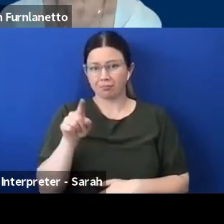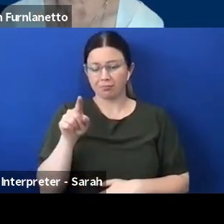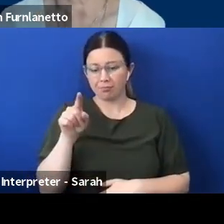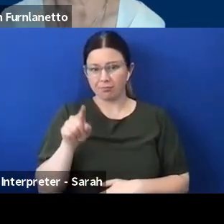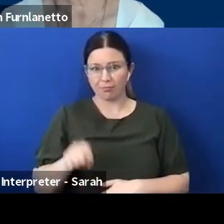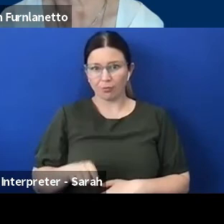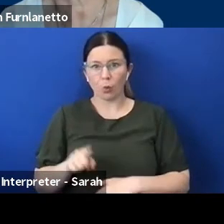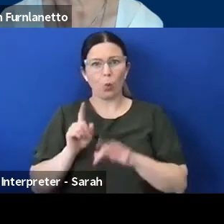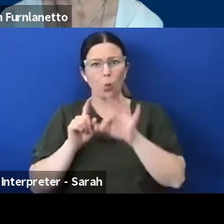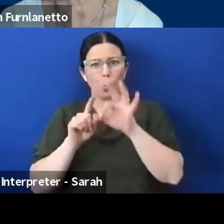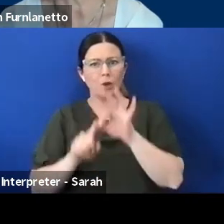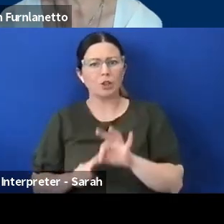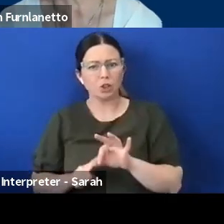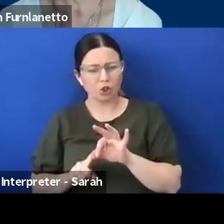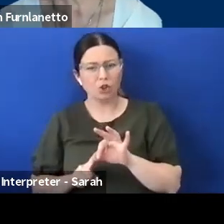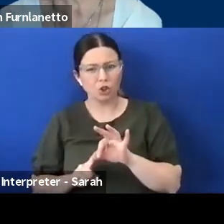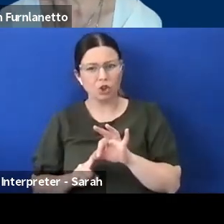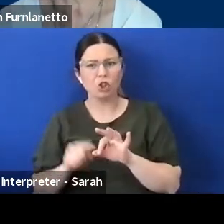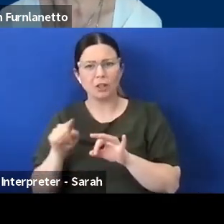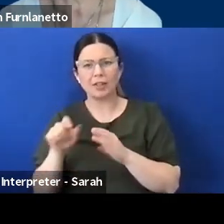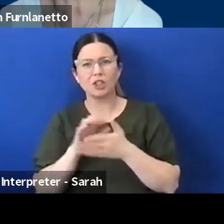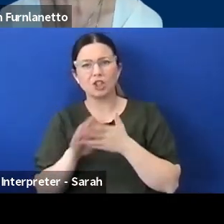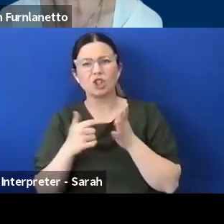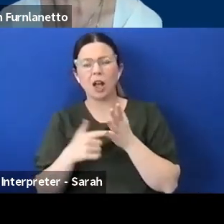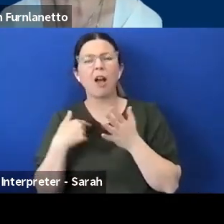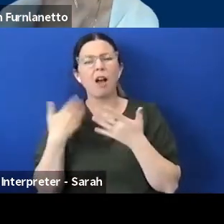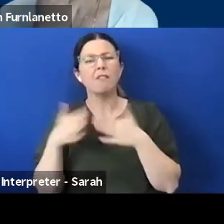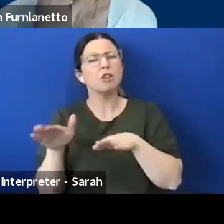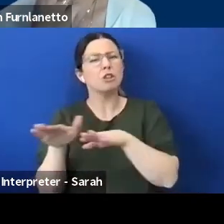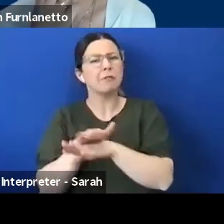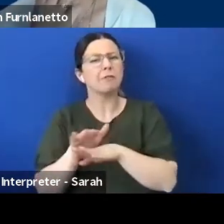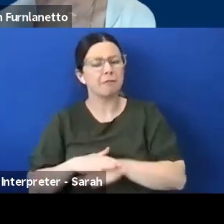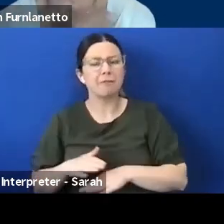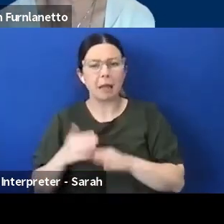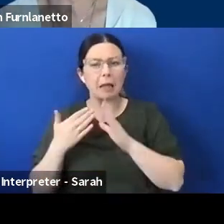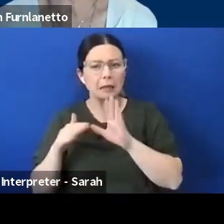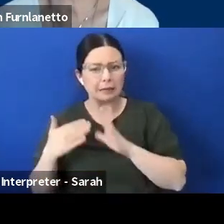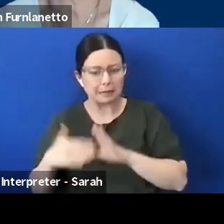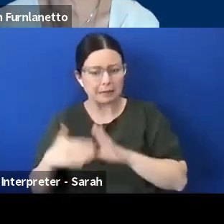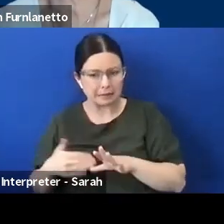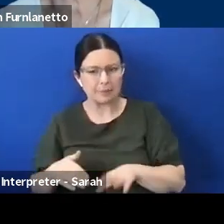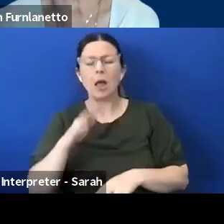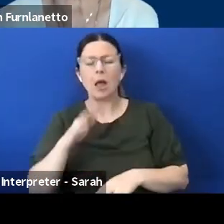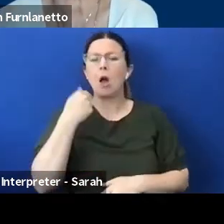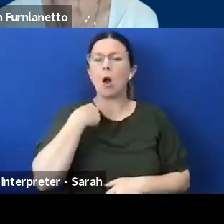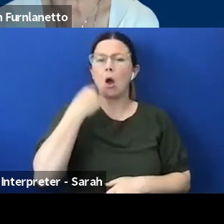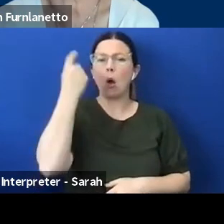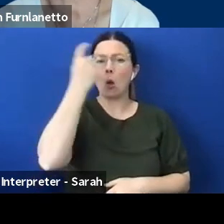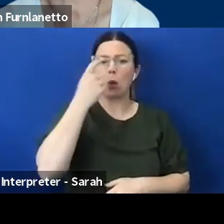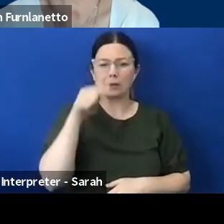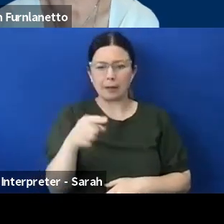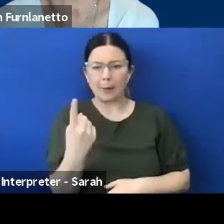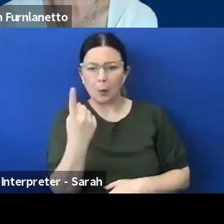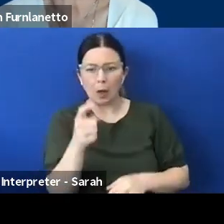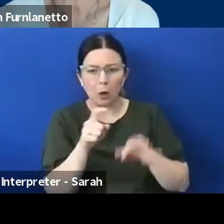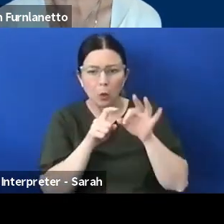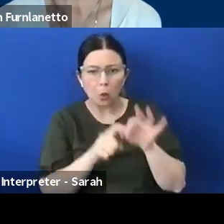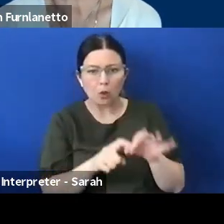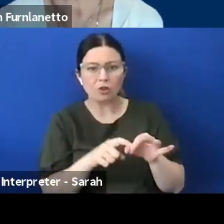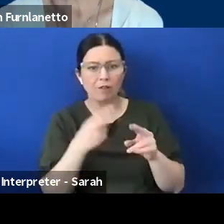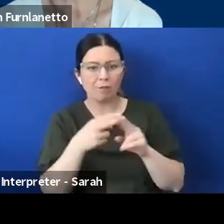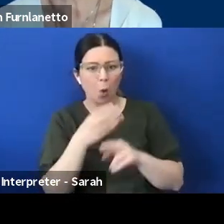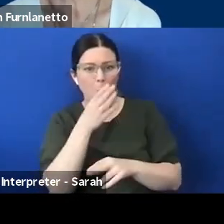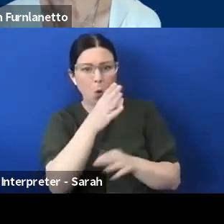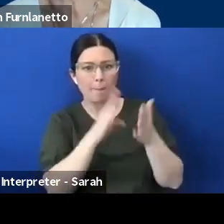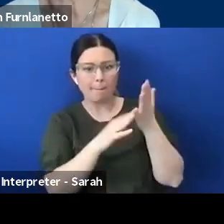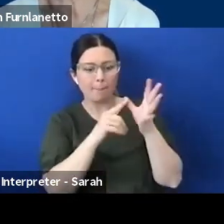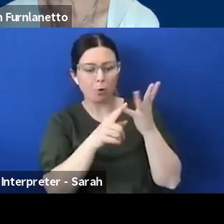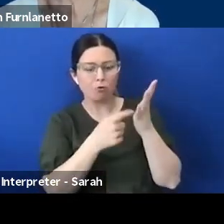the chat, I just wonder there's a particular question here Maurice and Naz, someone's asking